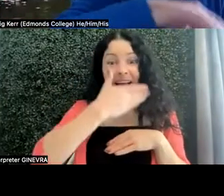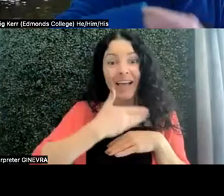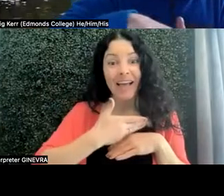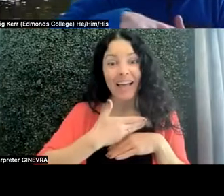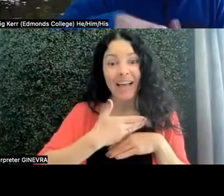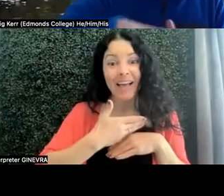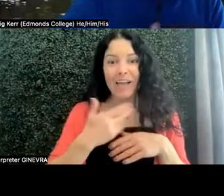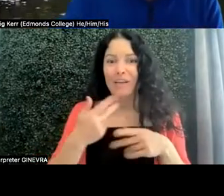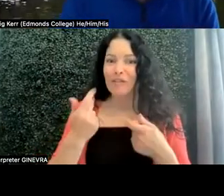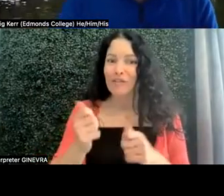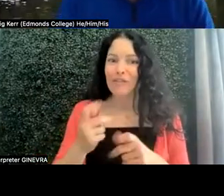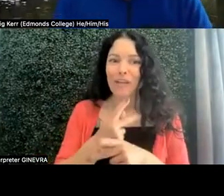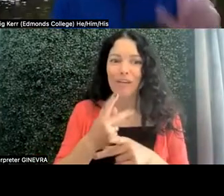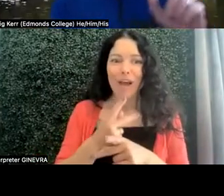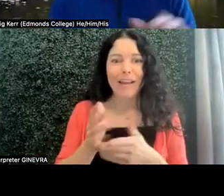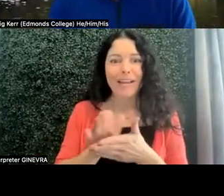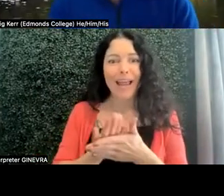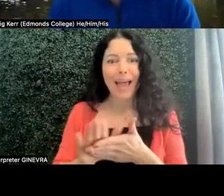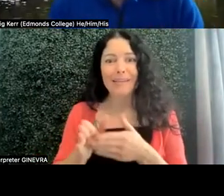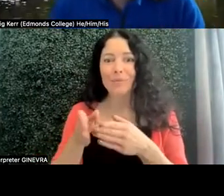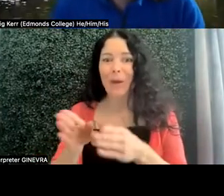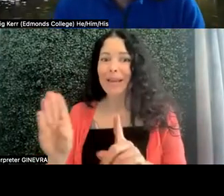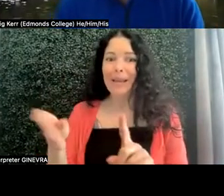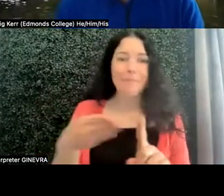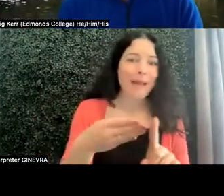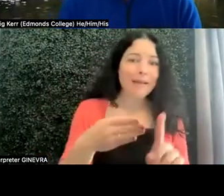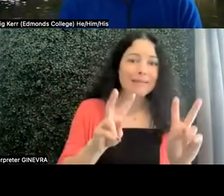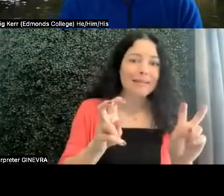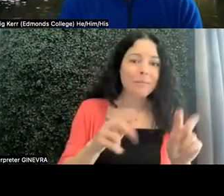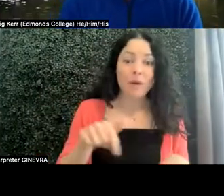to the topic of conversation. Well, this particular student had a need